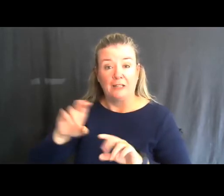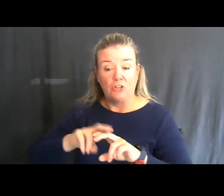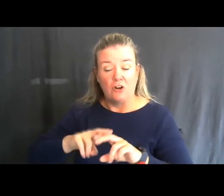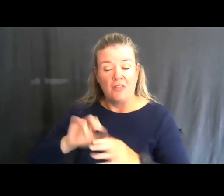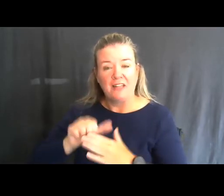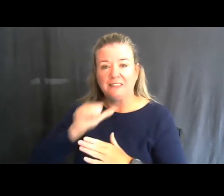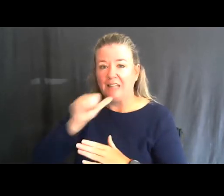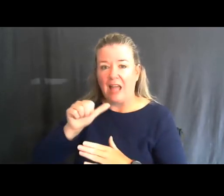a vehicle.